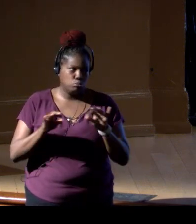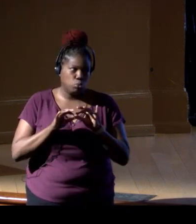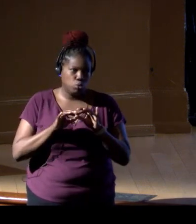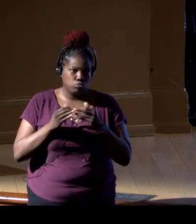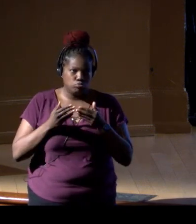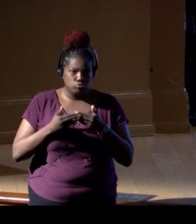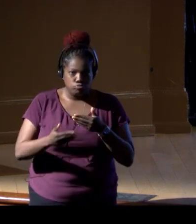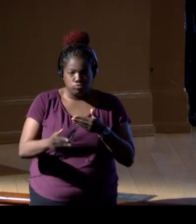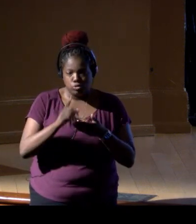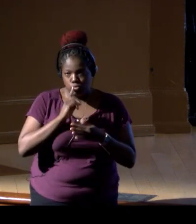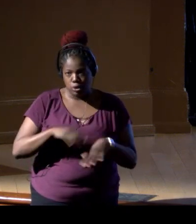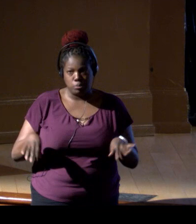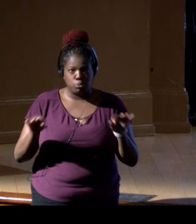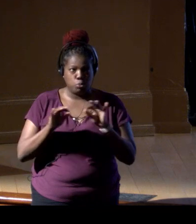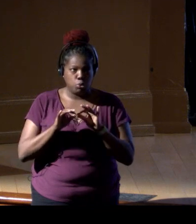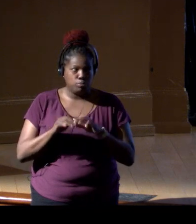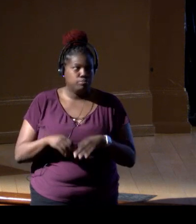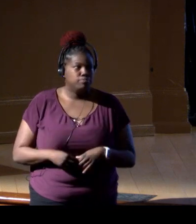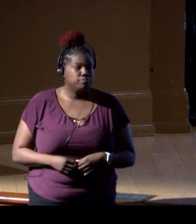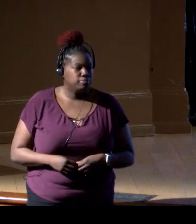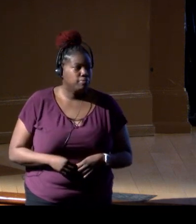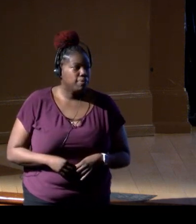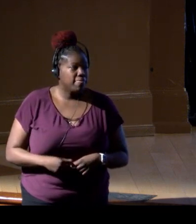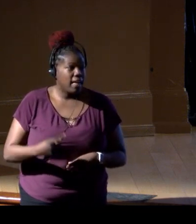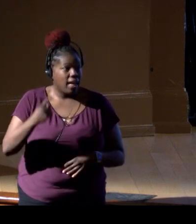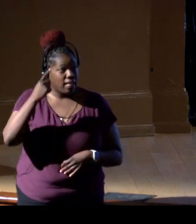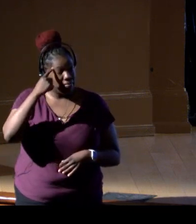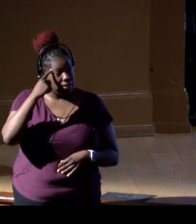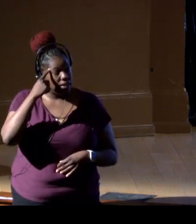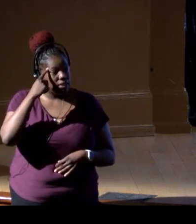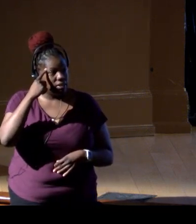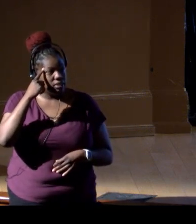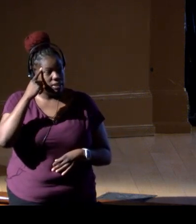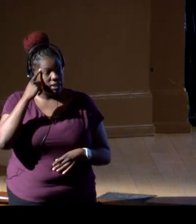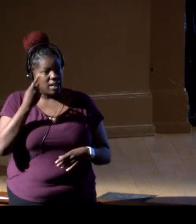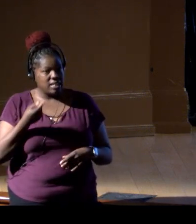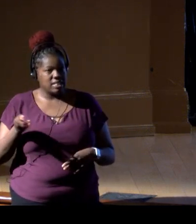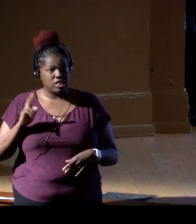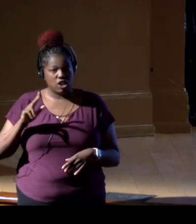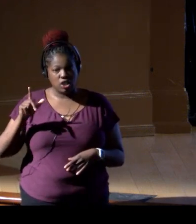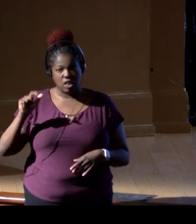and it's a very exciting time. And I think we can say, you know, as Dr. Lubchenco said yesterday,